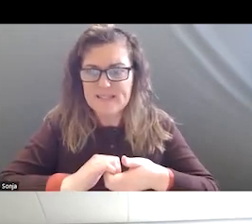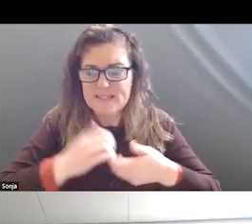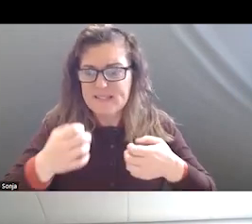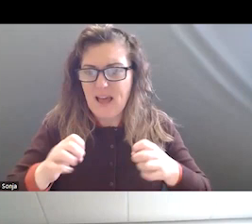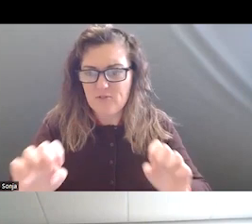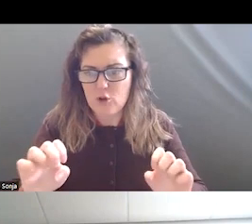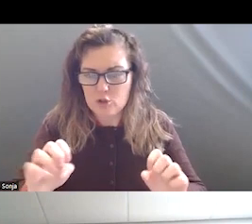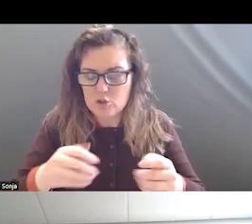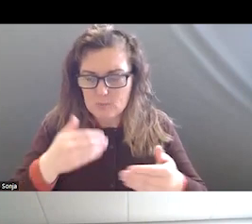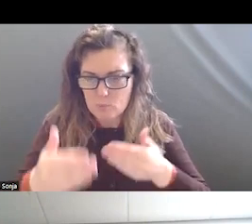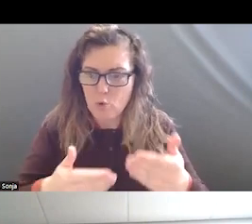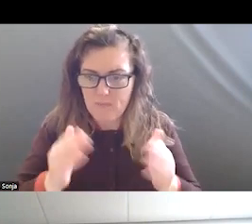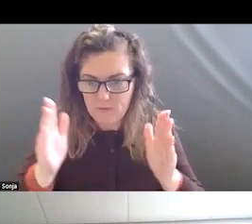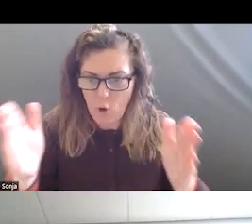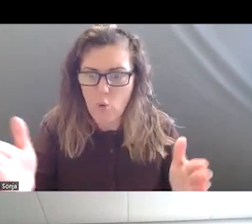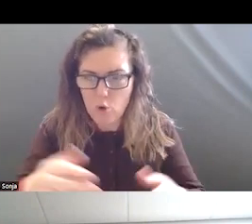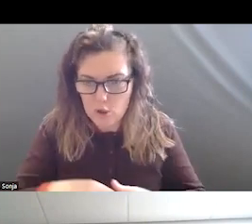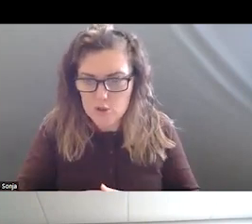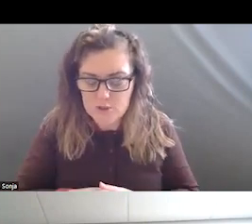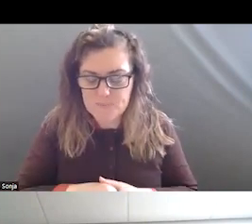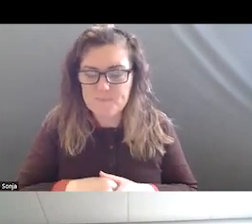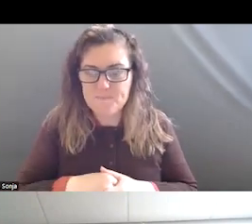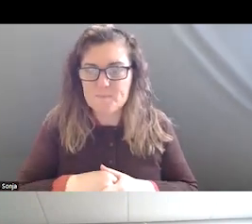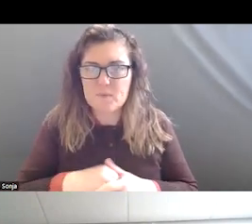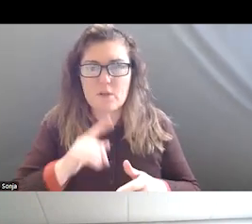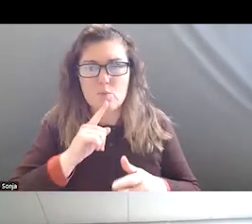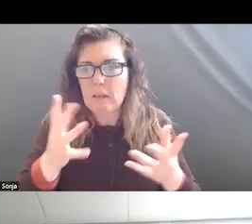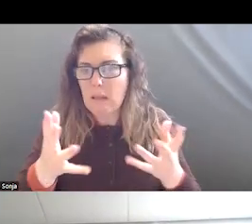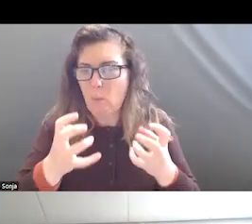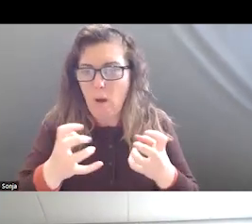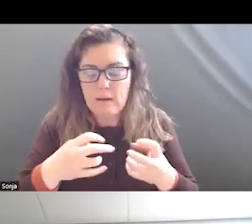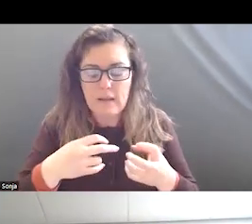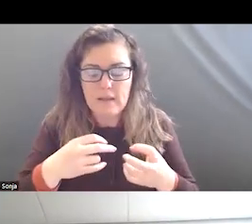FORWARD AND REALLY INCORPORATING THE VOICES OF PEOPLE WITH LIVED